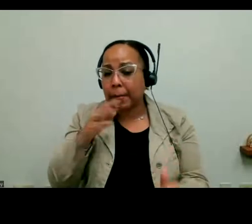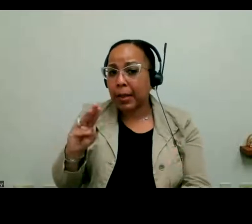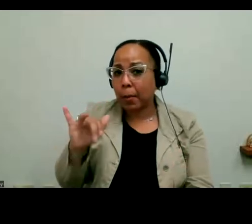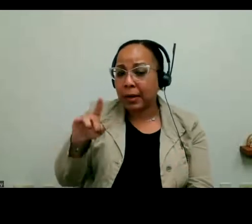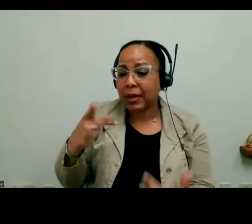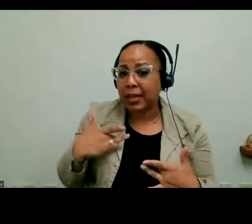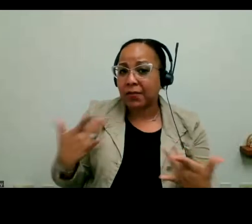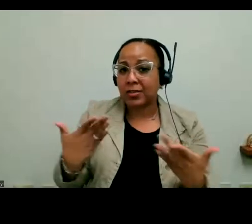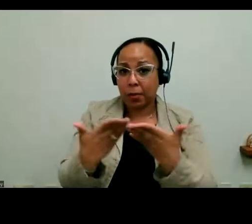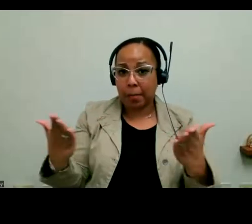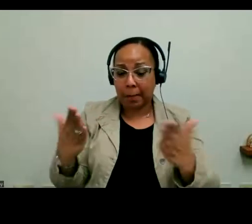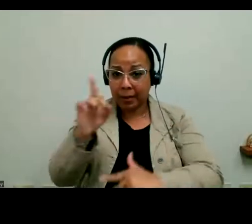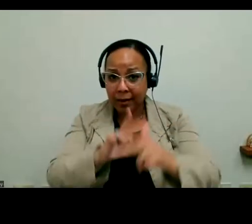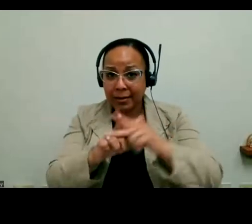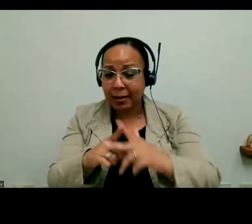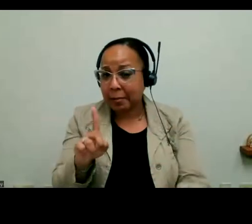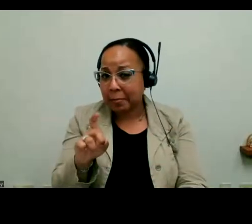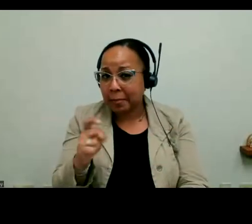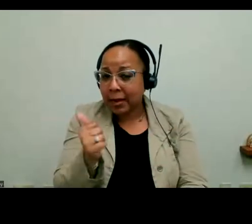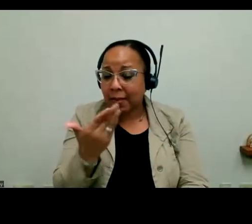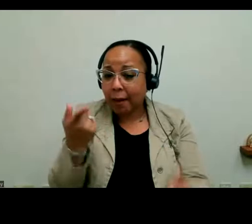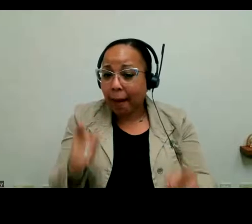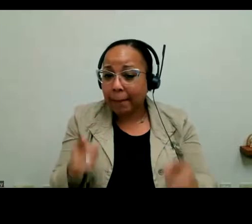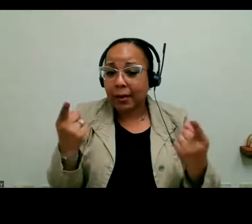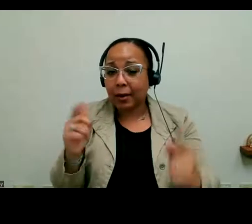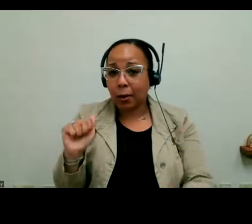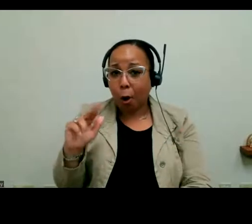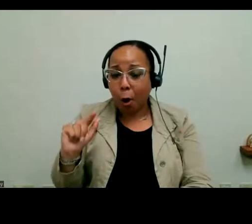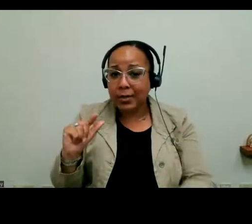August or September we should put on our radar screen?